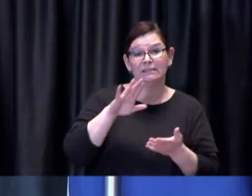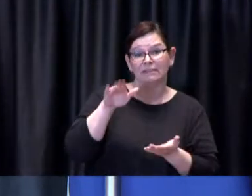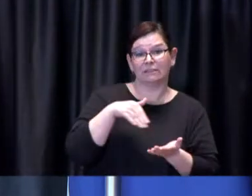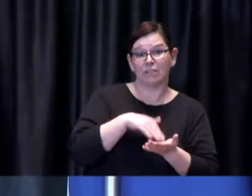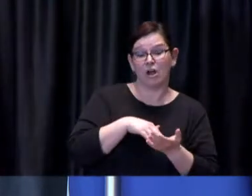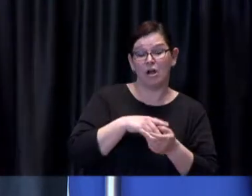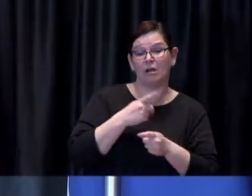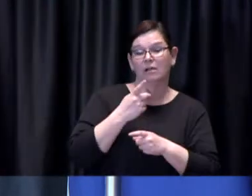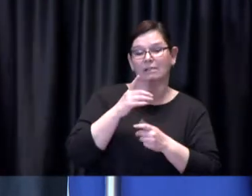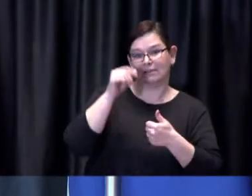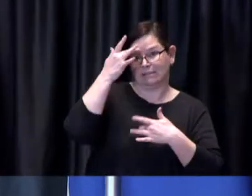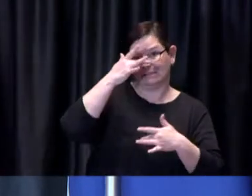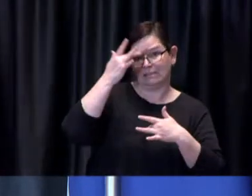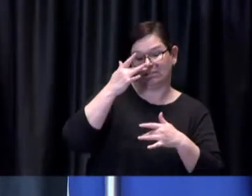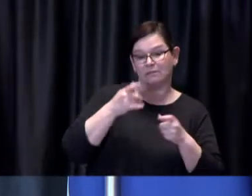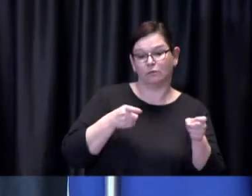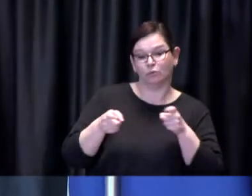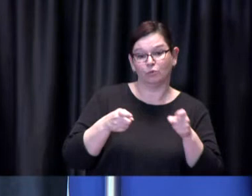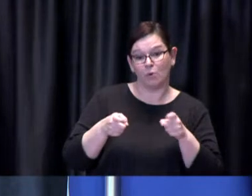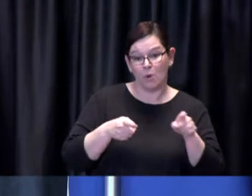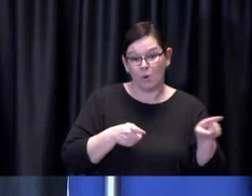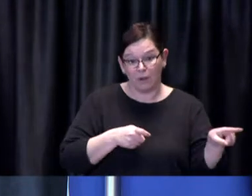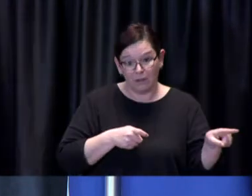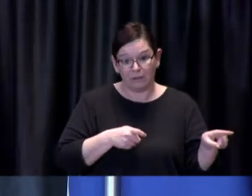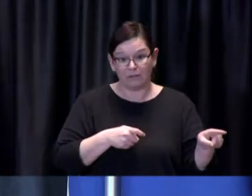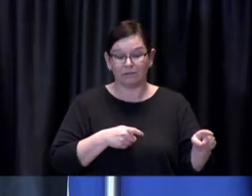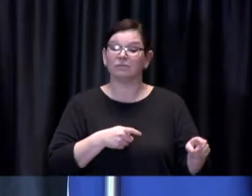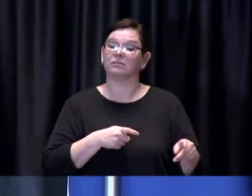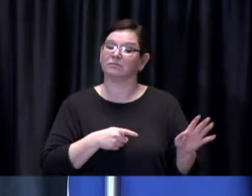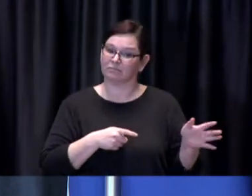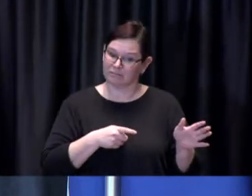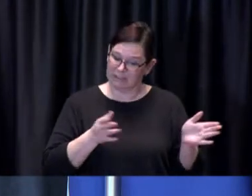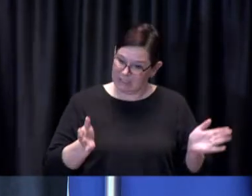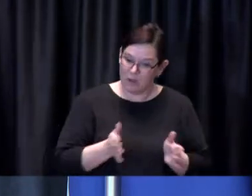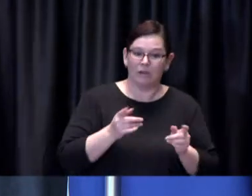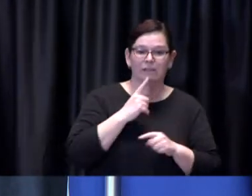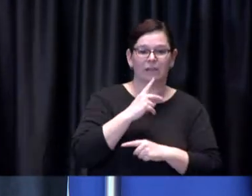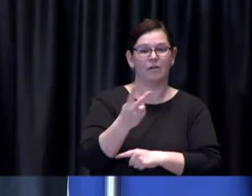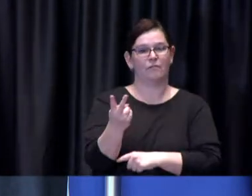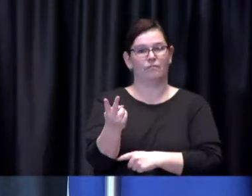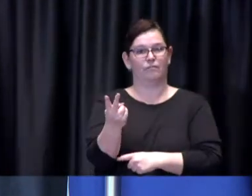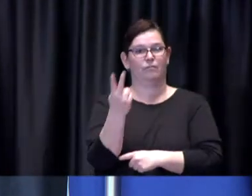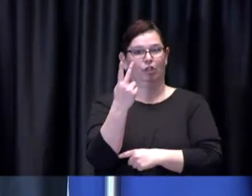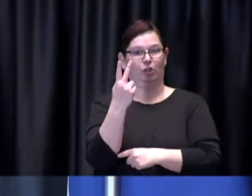for fully vaccinated people to be indoors with other fully vaccinated people